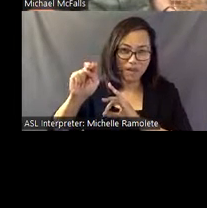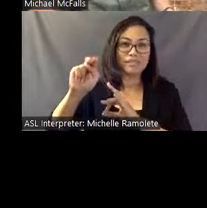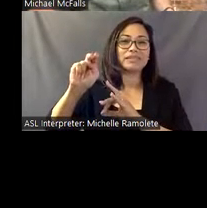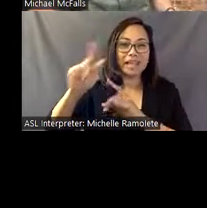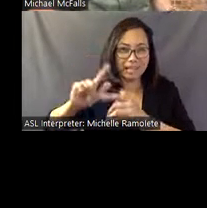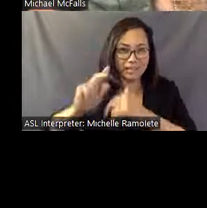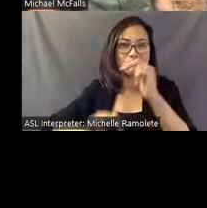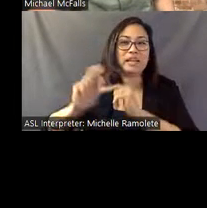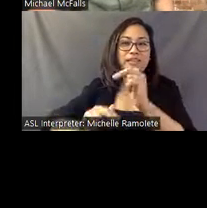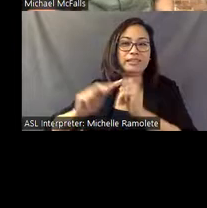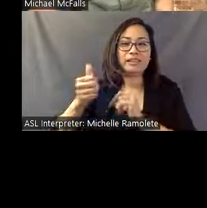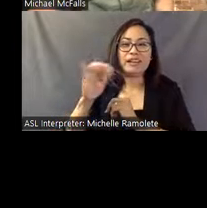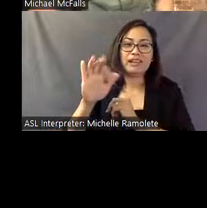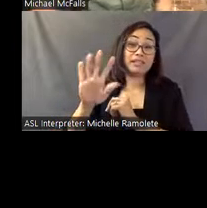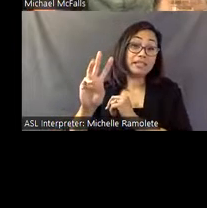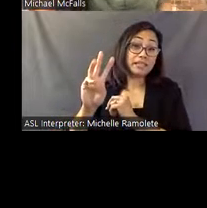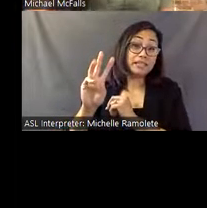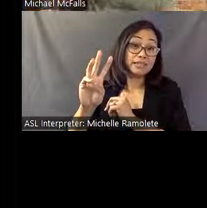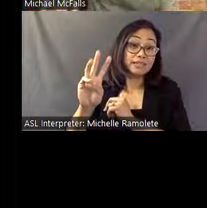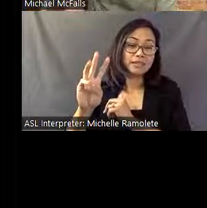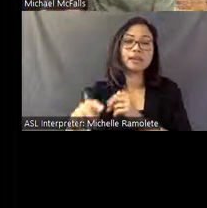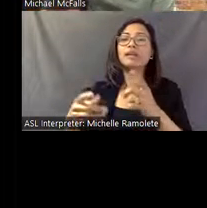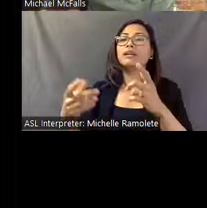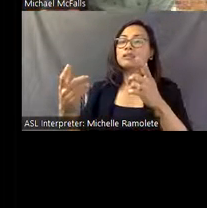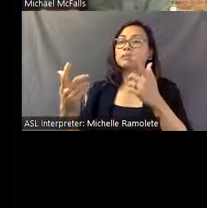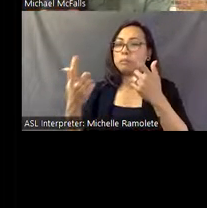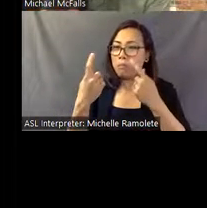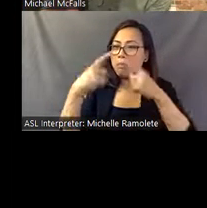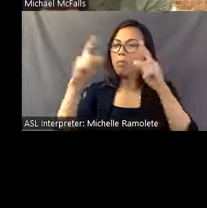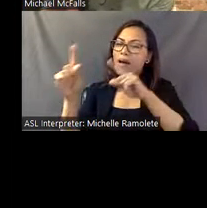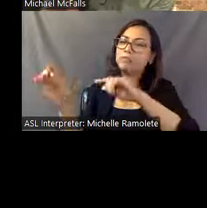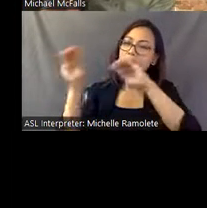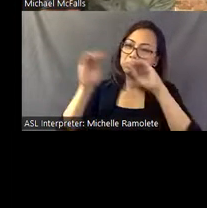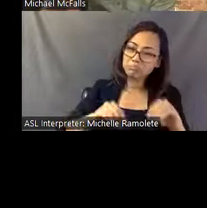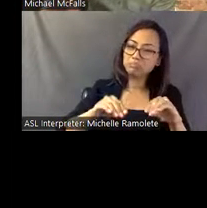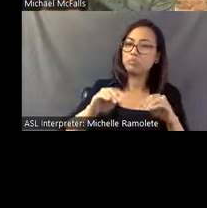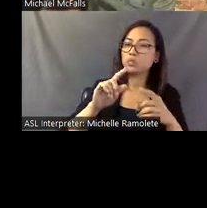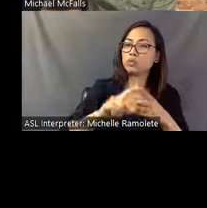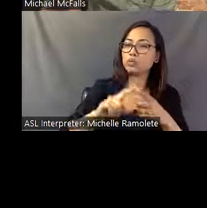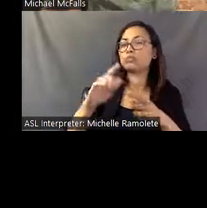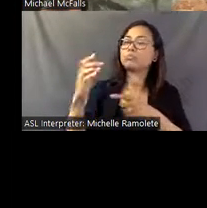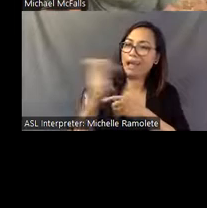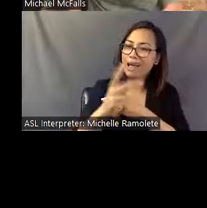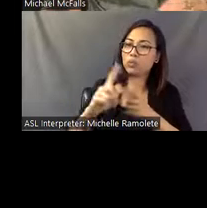St. OEM returned to Georgia. He moved into his recently deceased mother's small farmhouse.